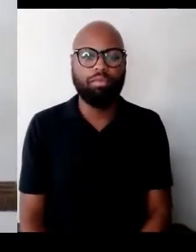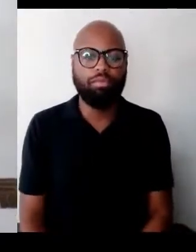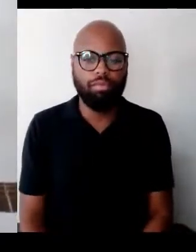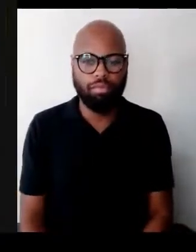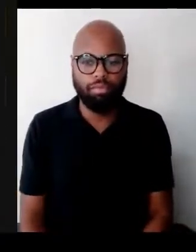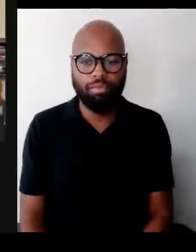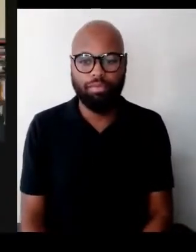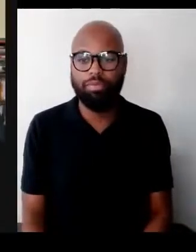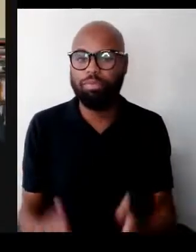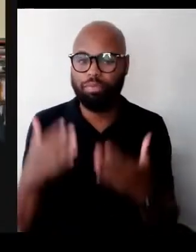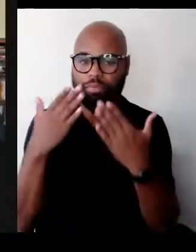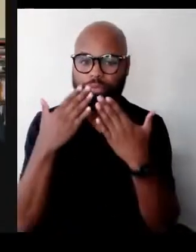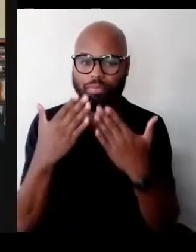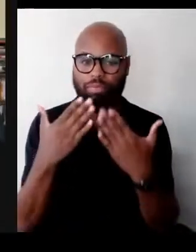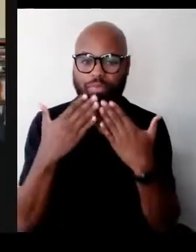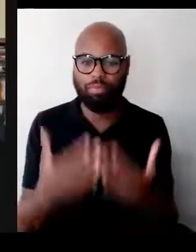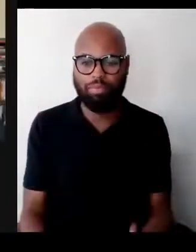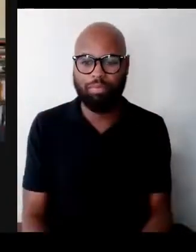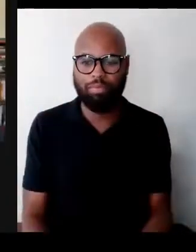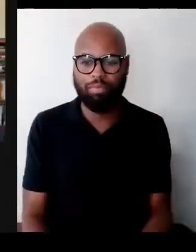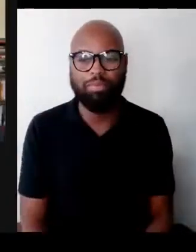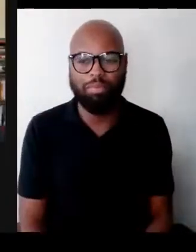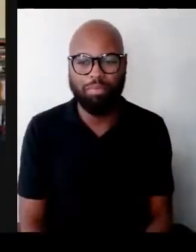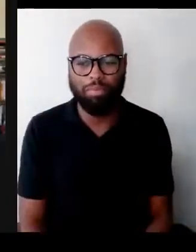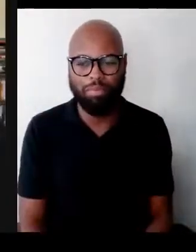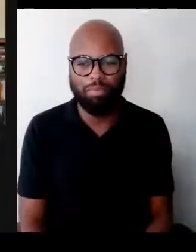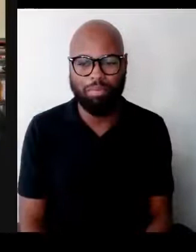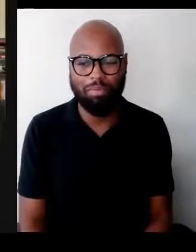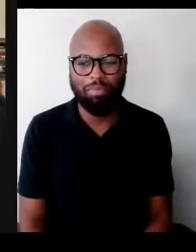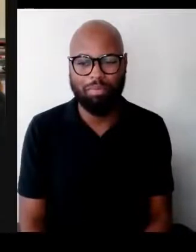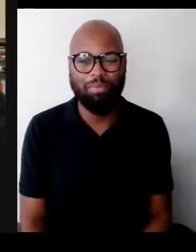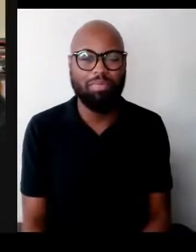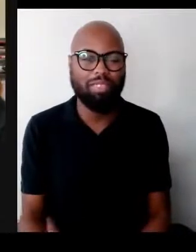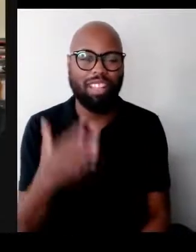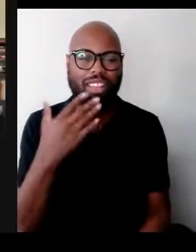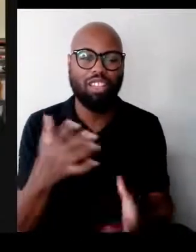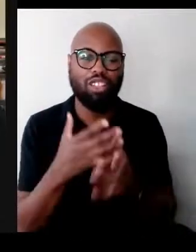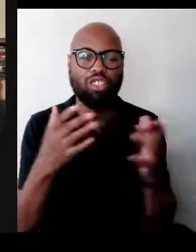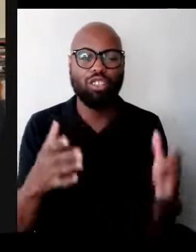Thank you. Thank you so much Morley and Chris.